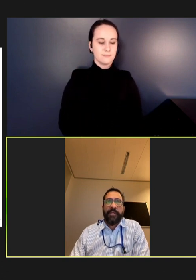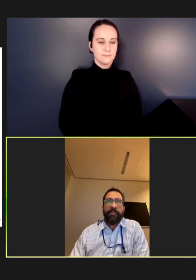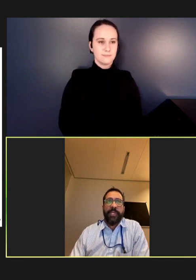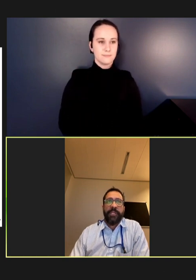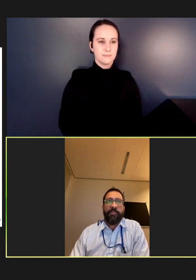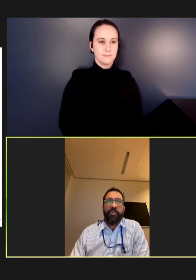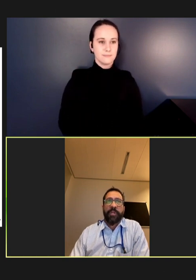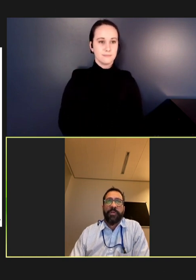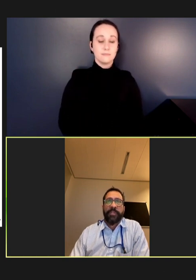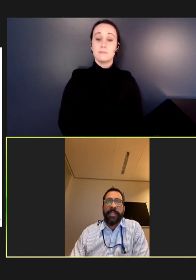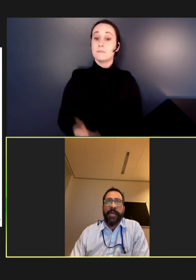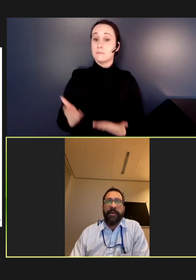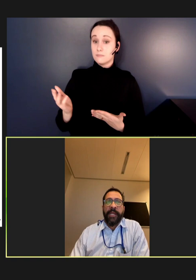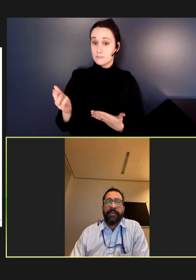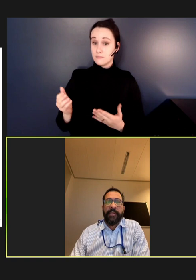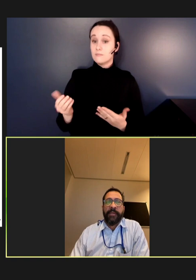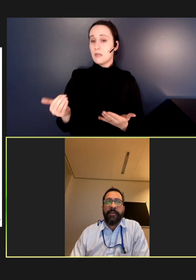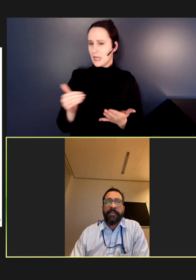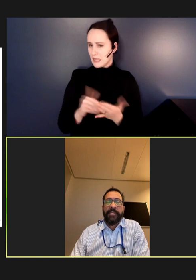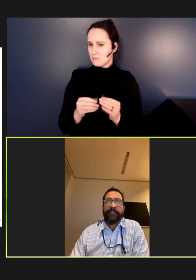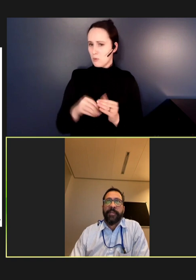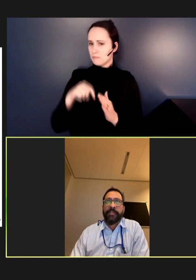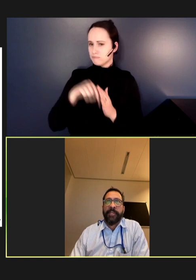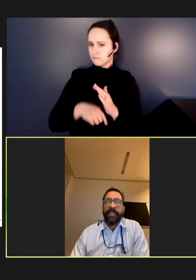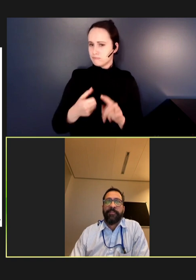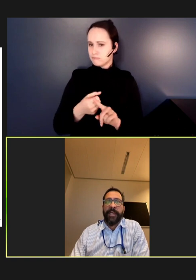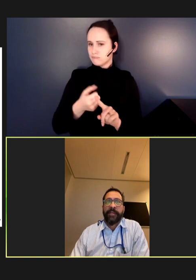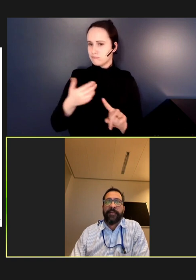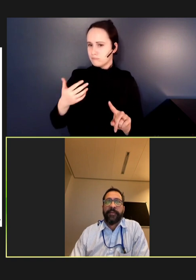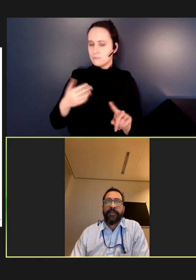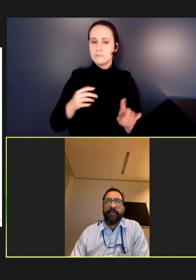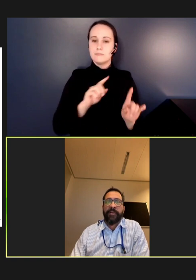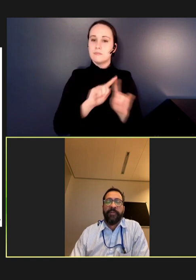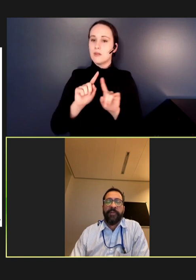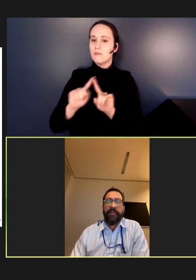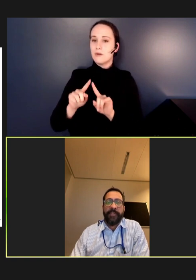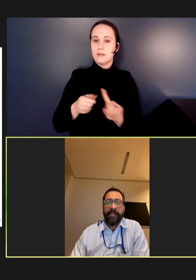So, I'm looking a little more closely now at the difference in the impact of COVID-19 on